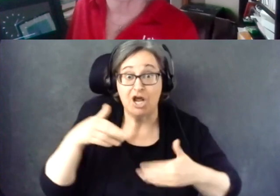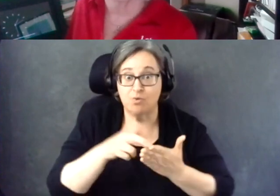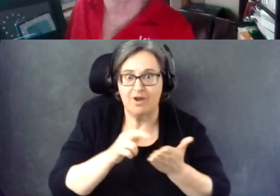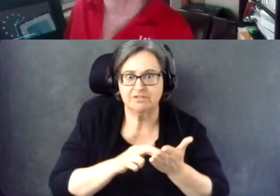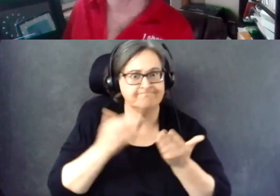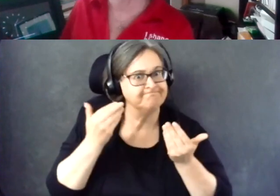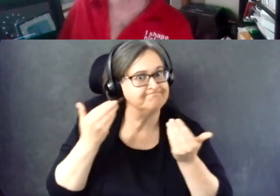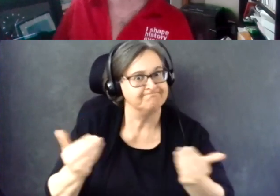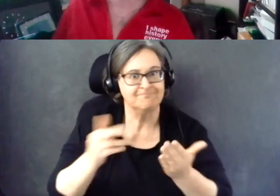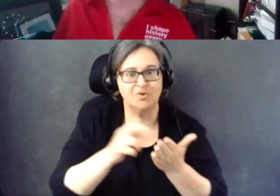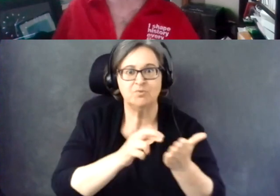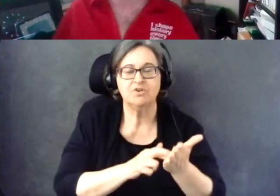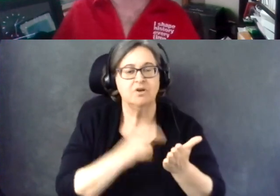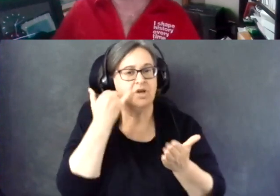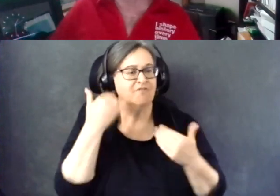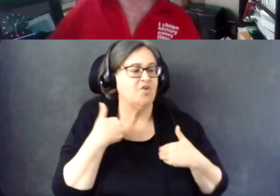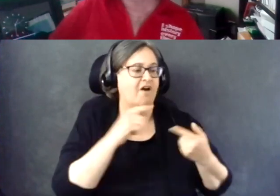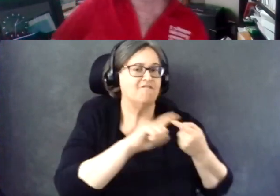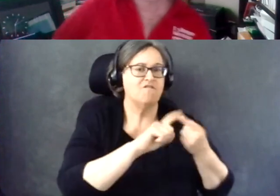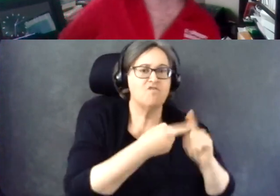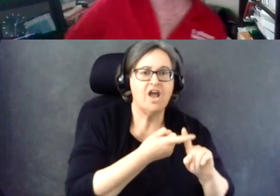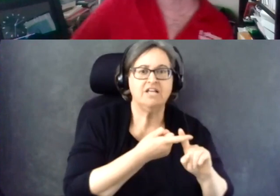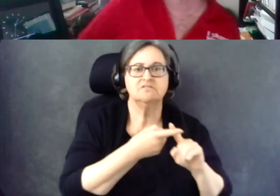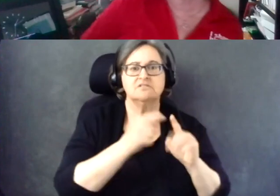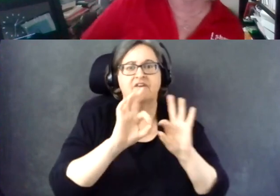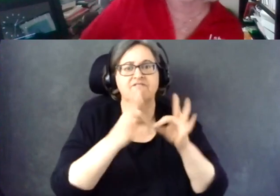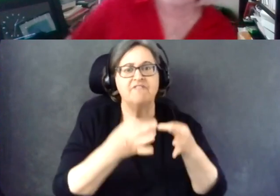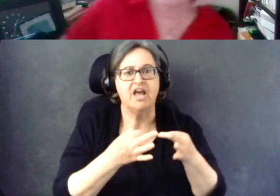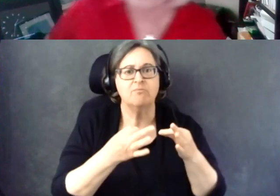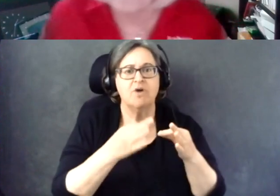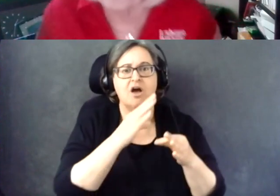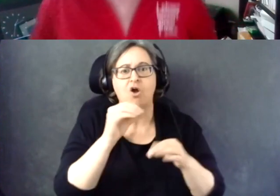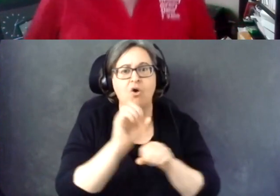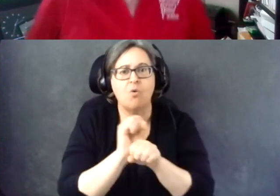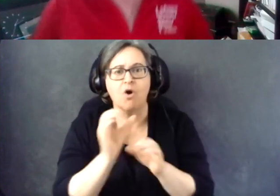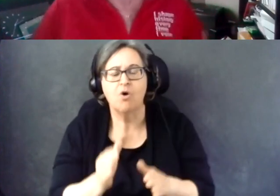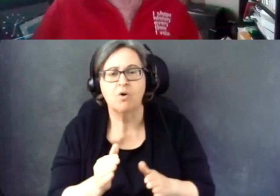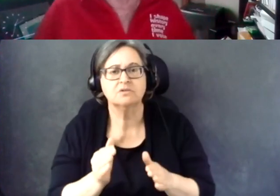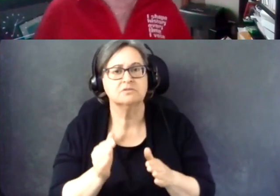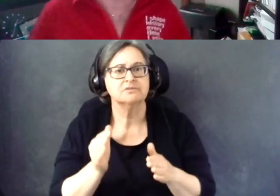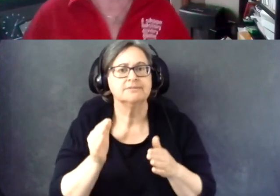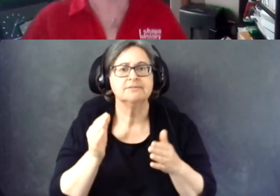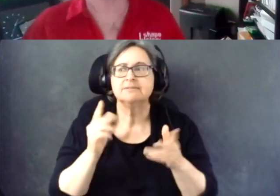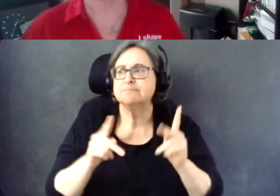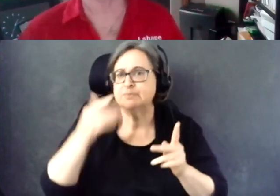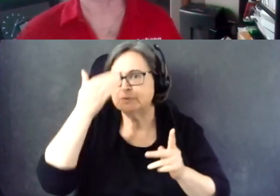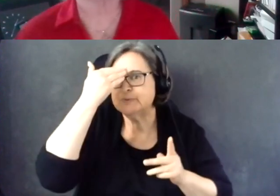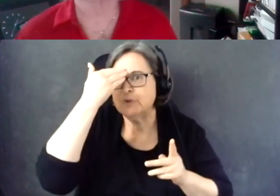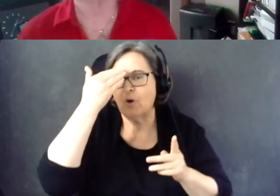If you have friends and family, or colleagues, or acquaintances that aren't registered, please,